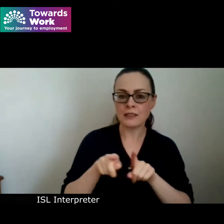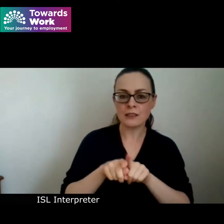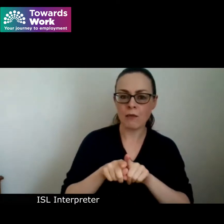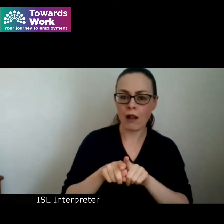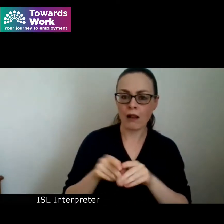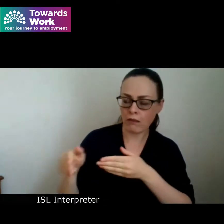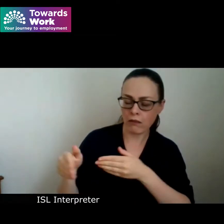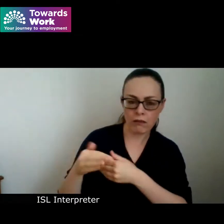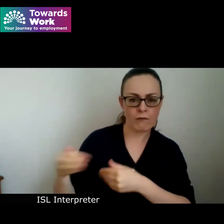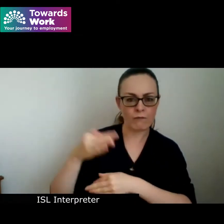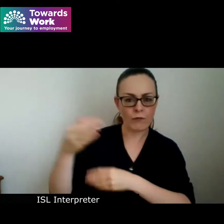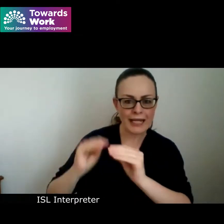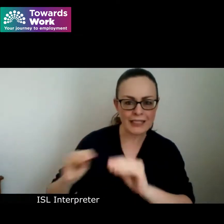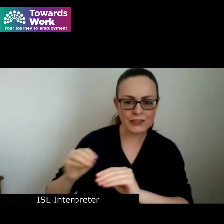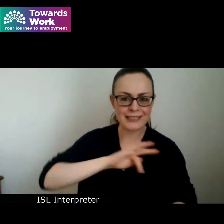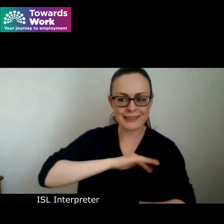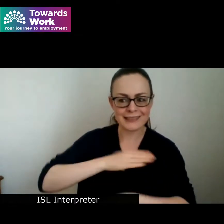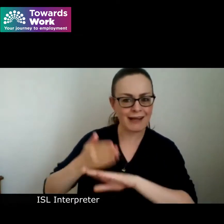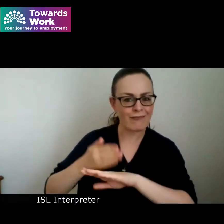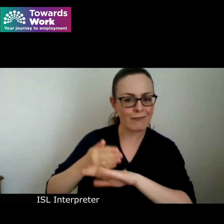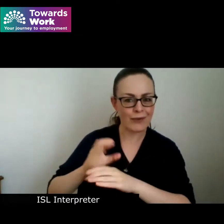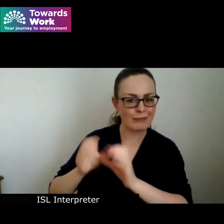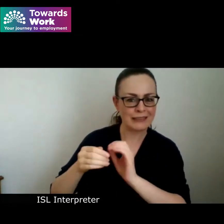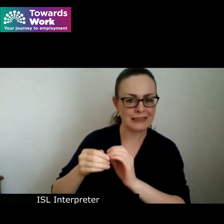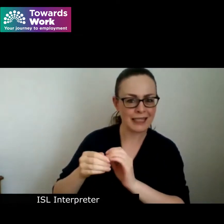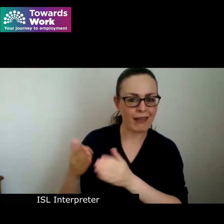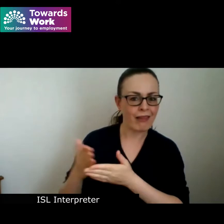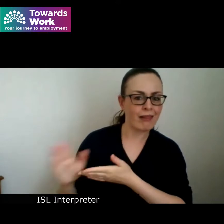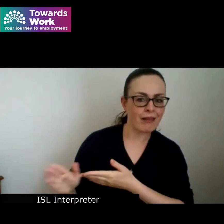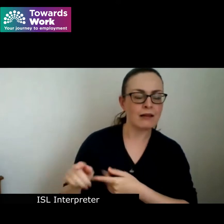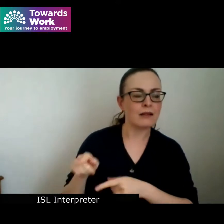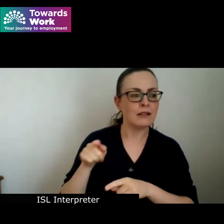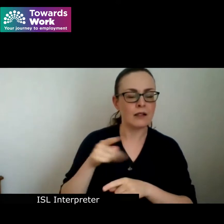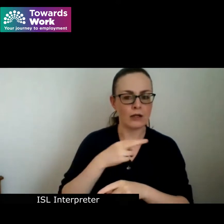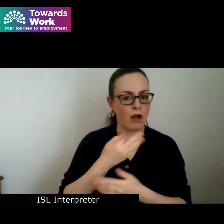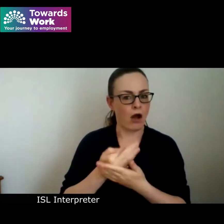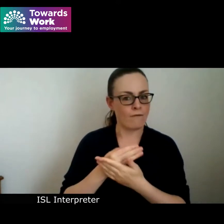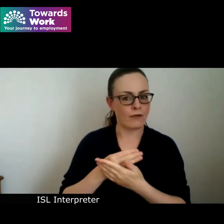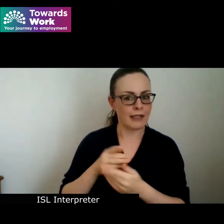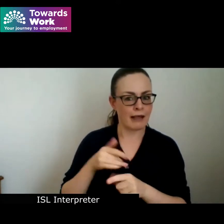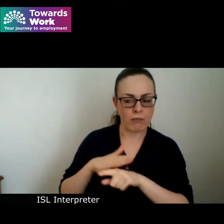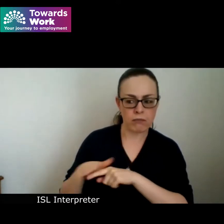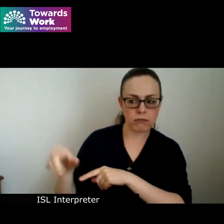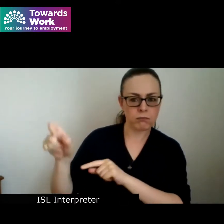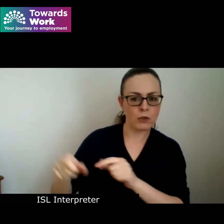and self-employment opportunities this exclusion can often result in social isolation and poverty